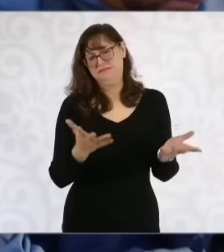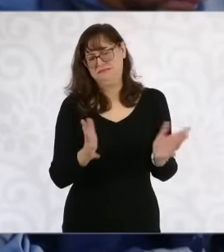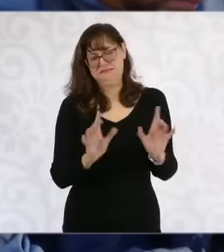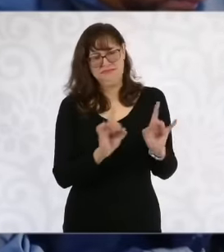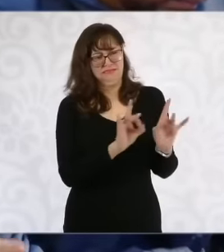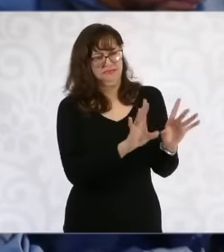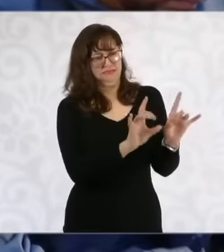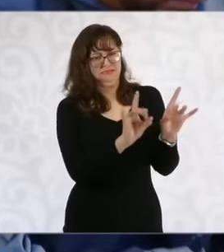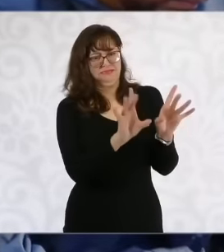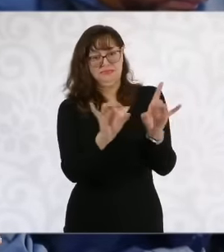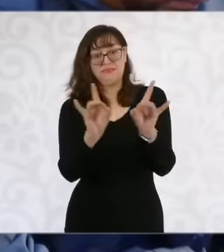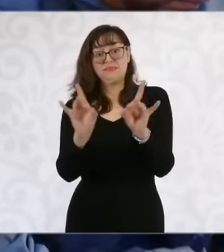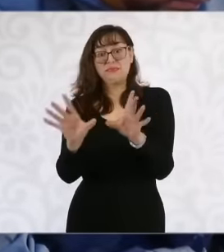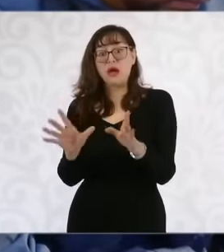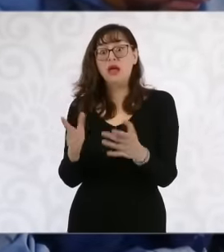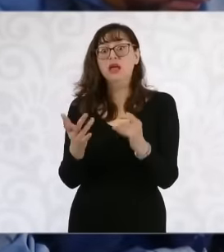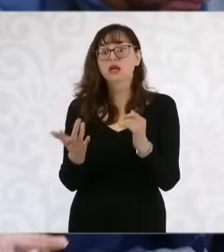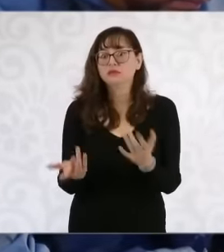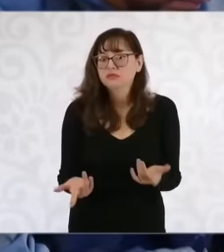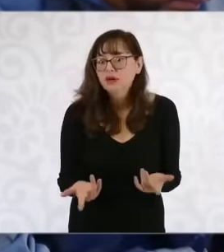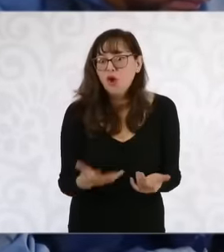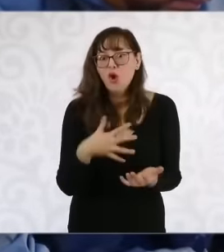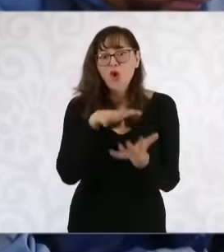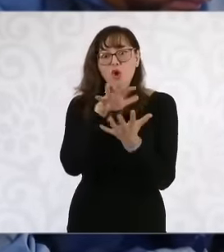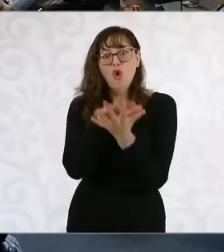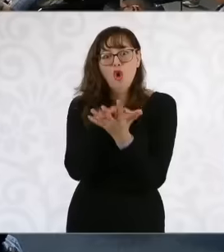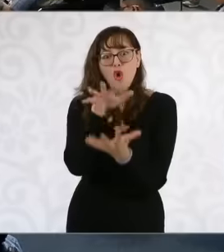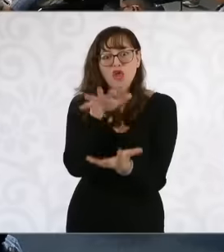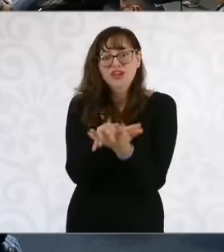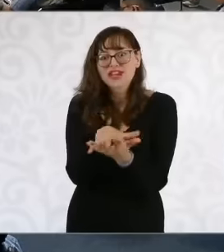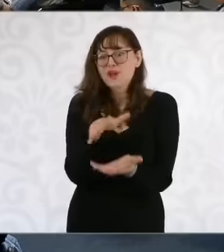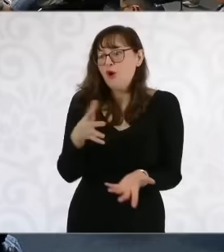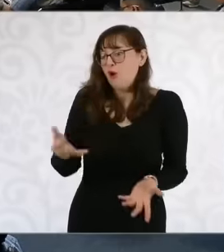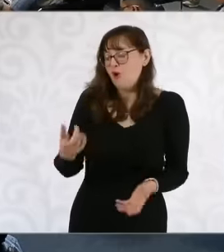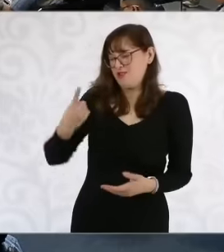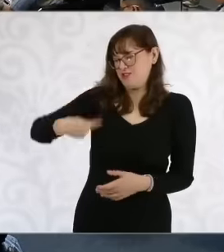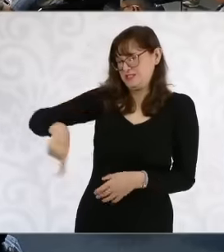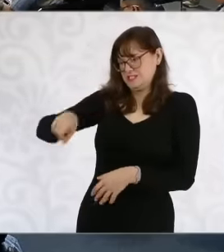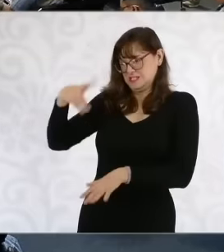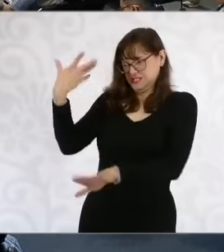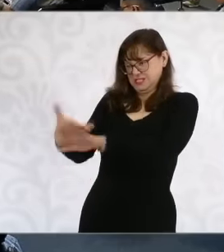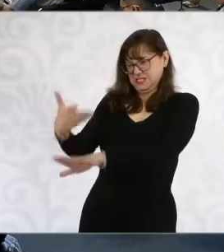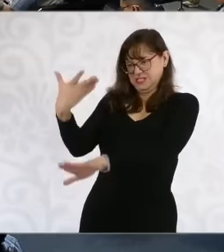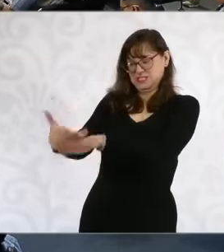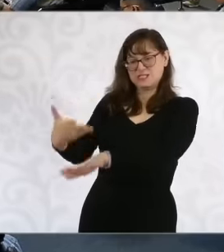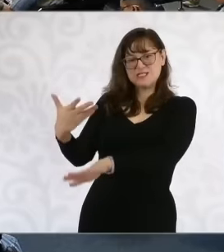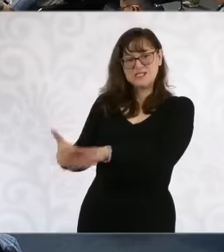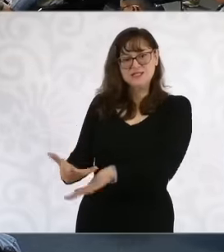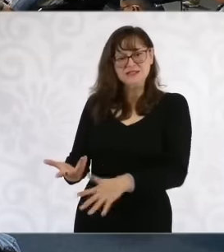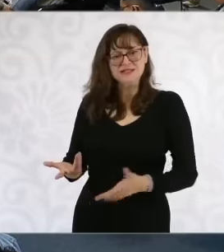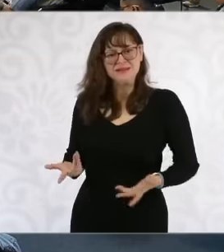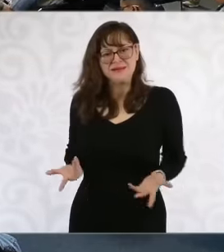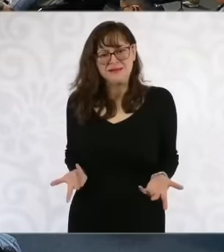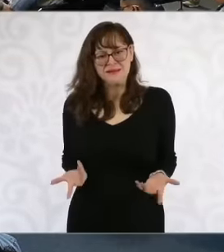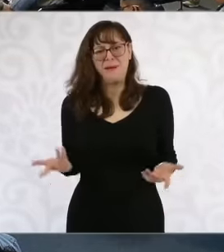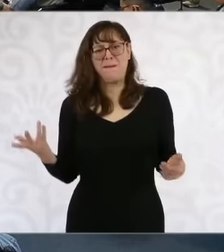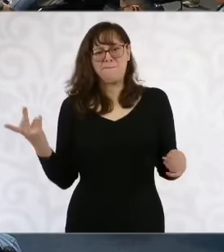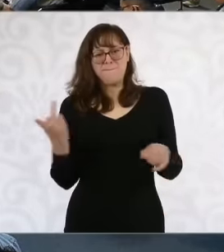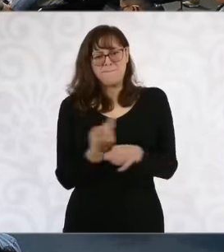attacks against crocodiles, we invaded their habitat and there has also been, well, this